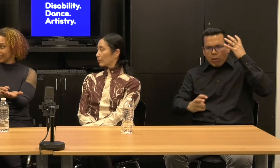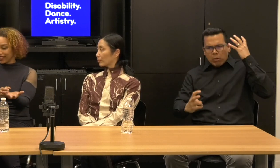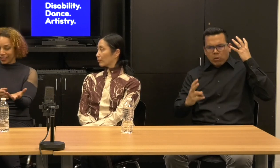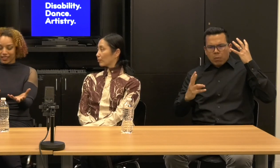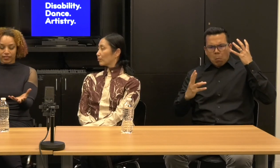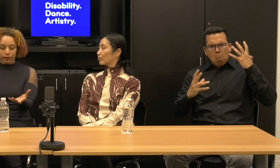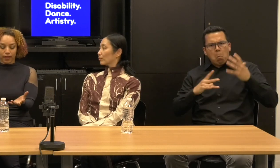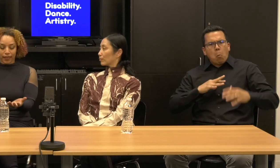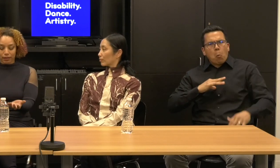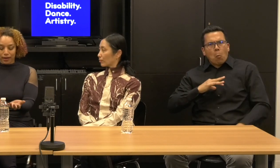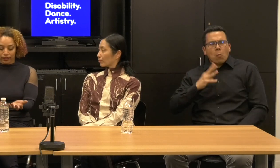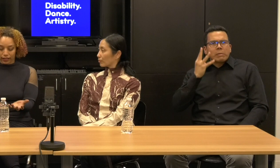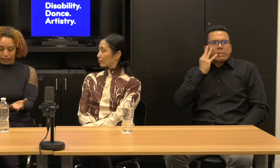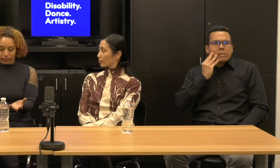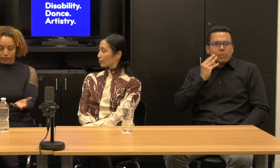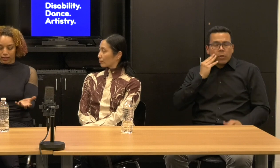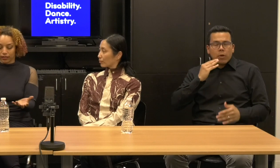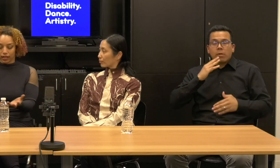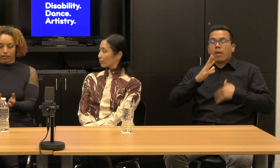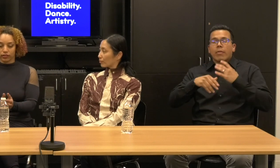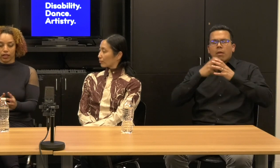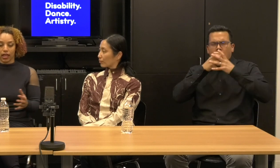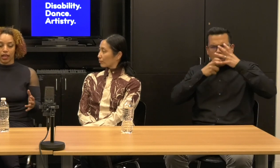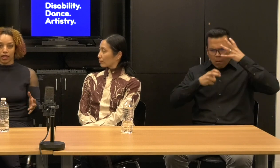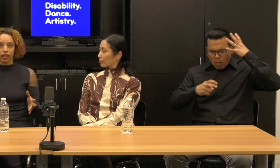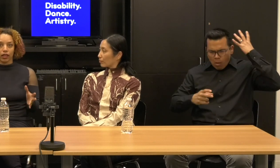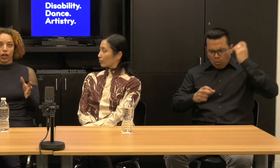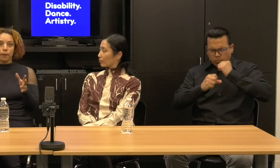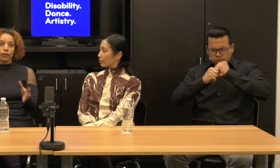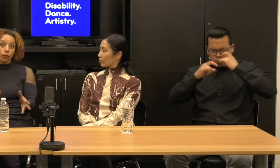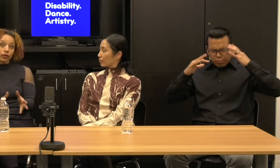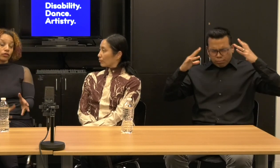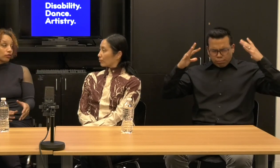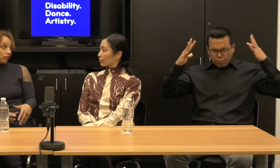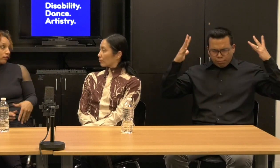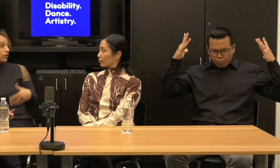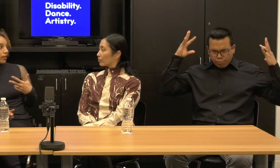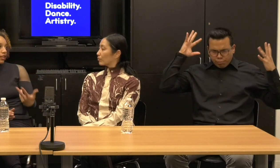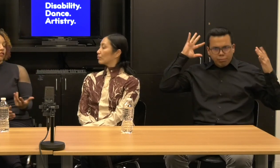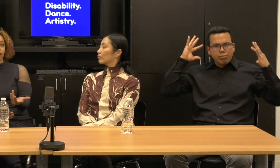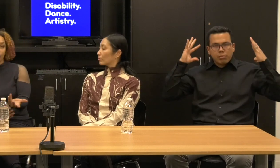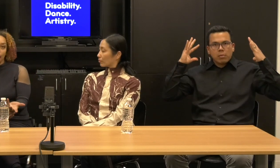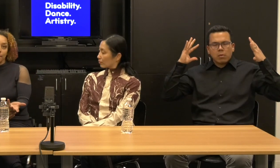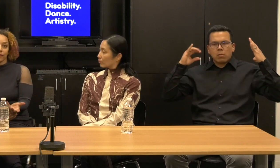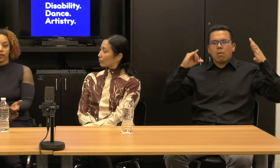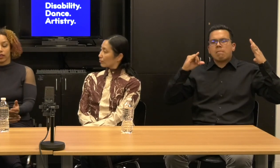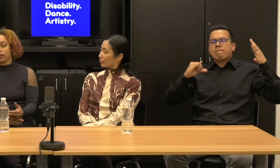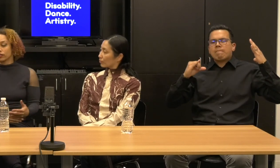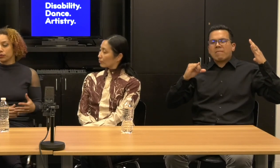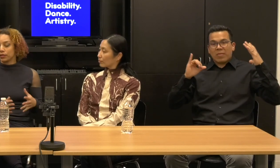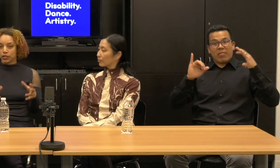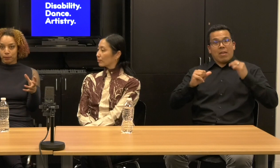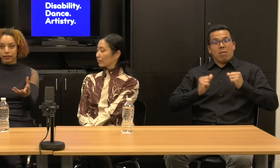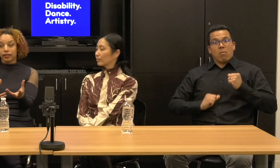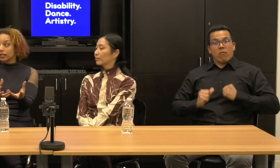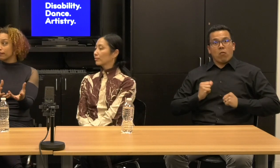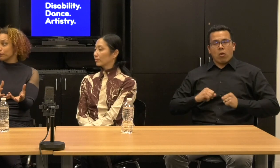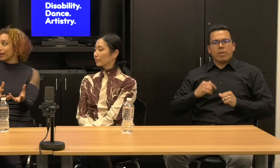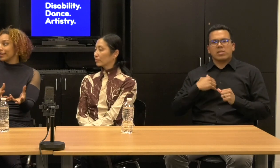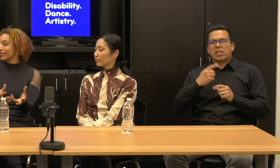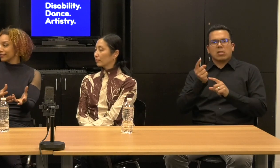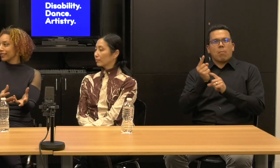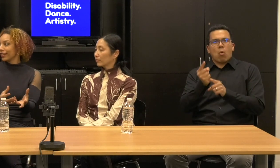And so I think about it as Descent as a moment to leave time to be suspended in different